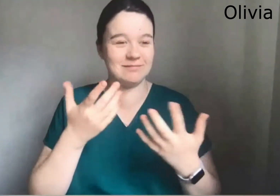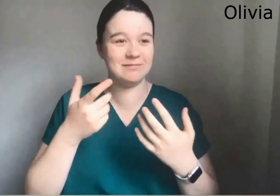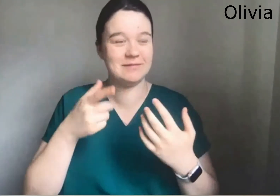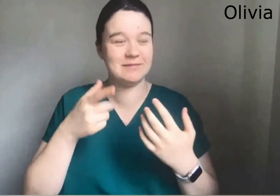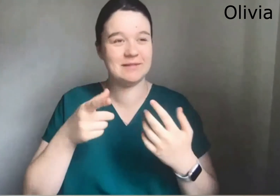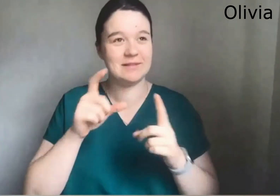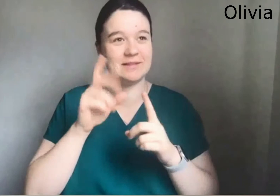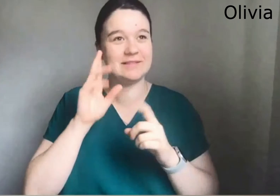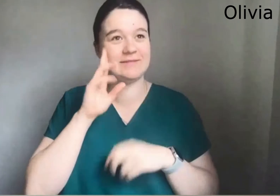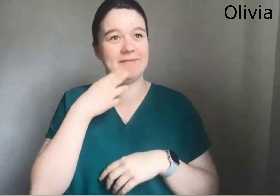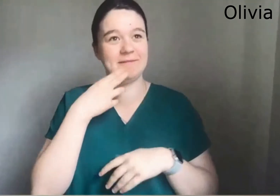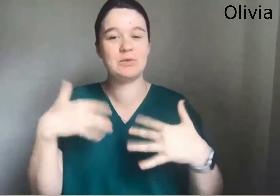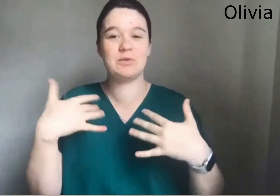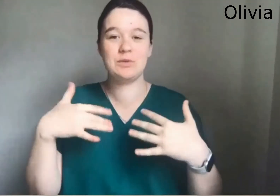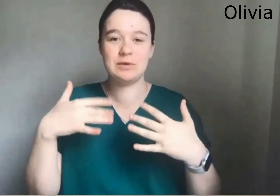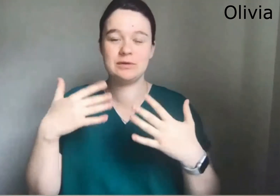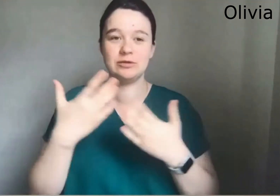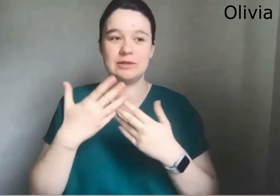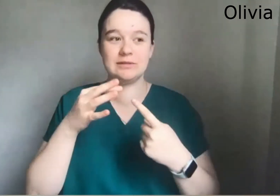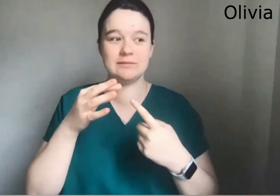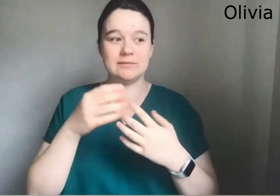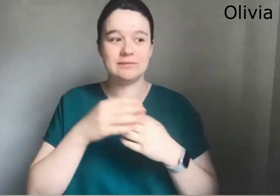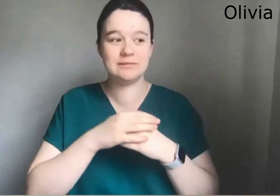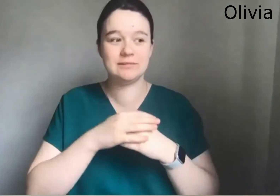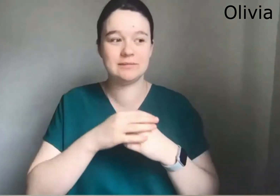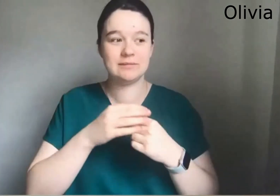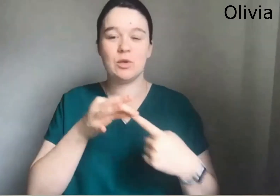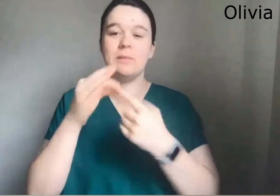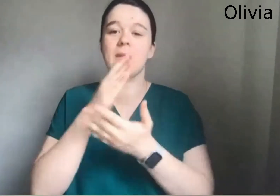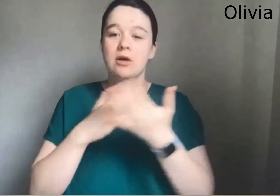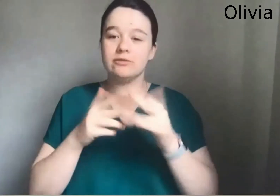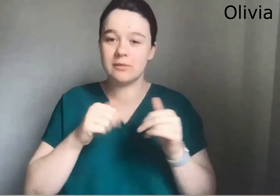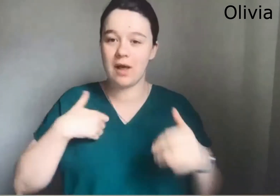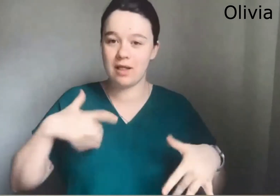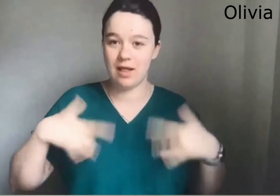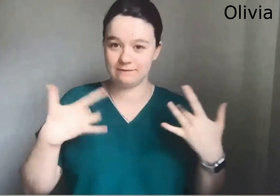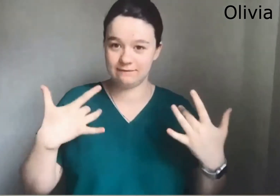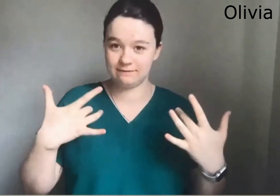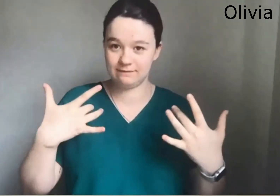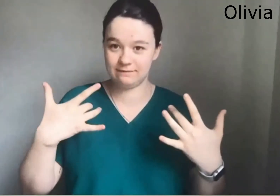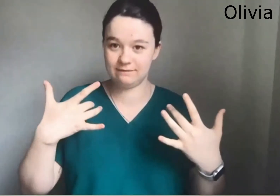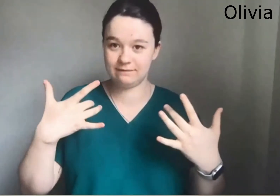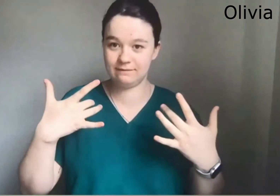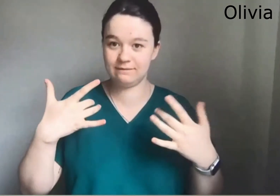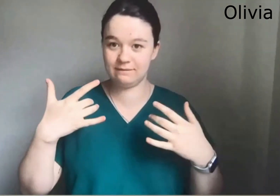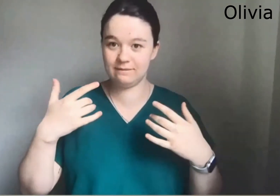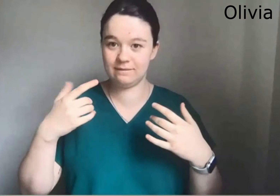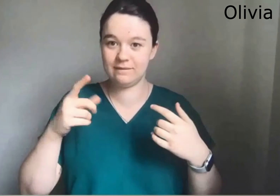and I always consider it as Being deaf is quite a unique part of my life